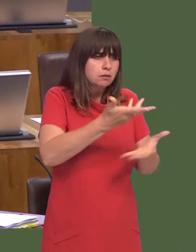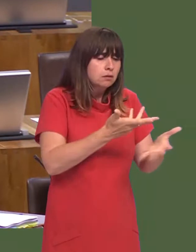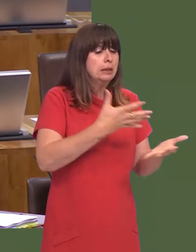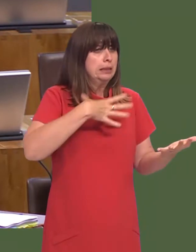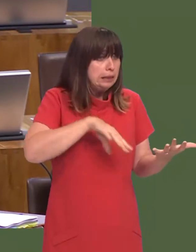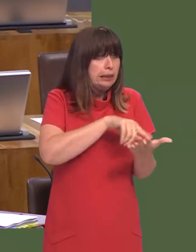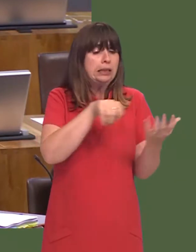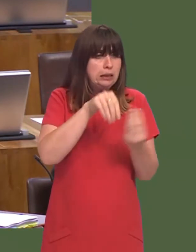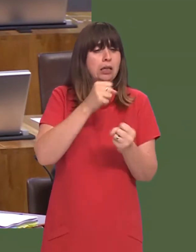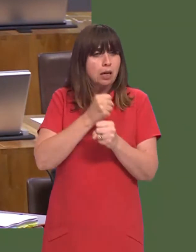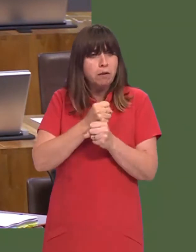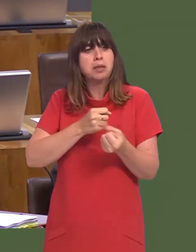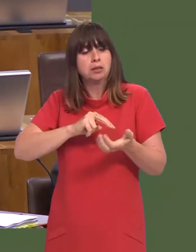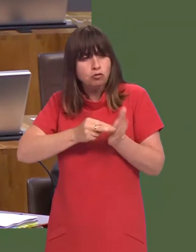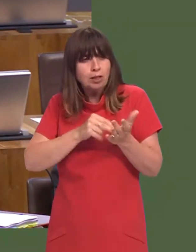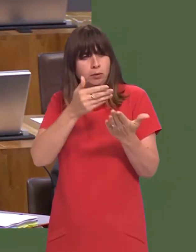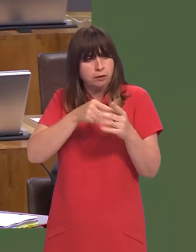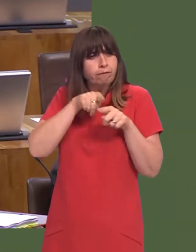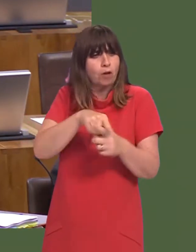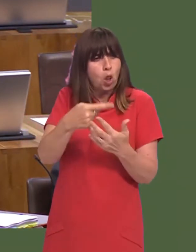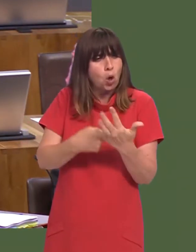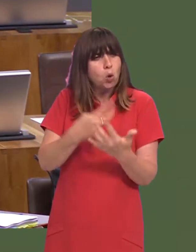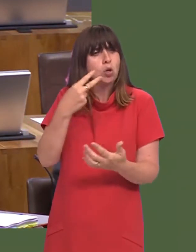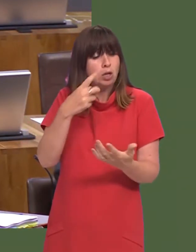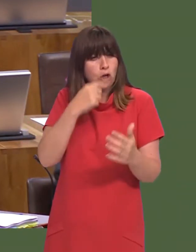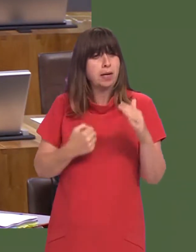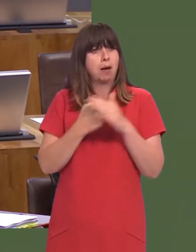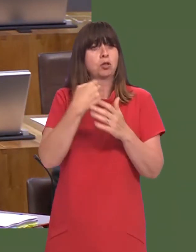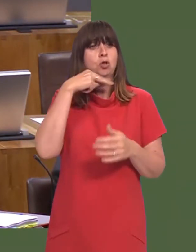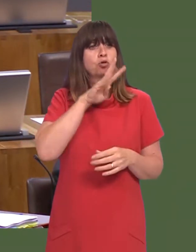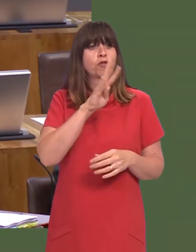identified projects and the agreement of governance arrangements for the deal, a sum of up to